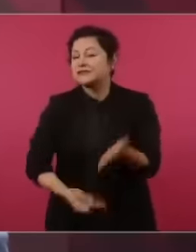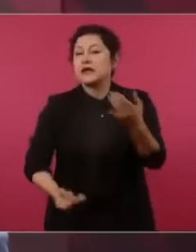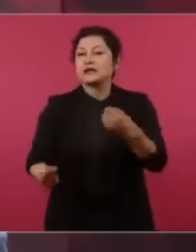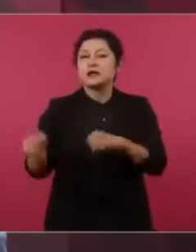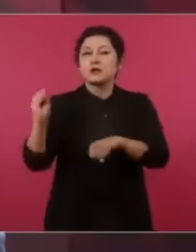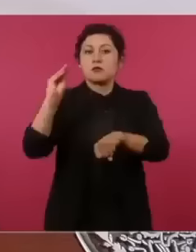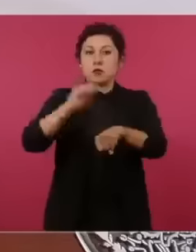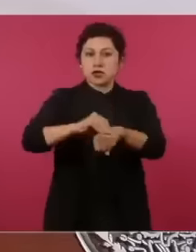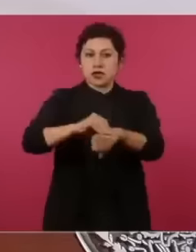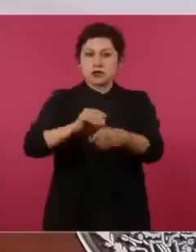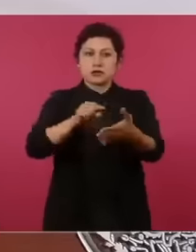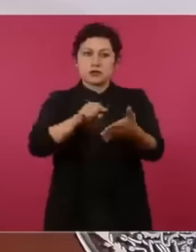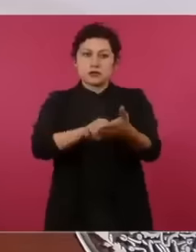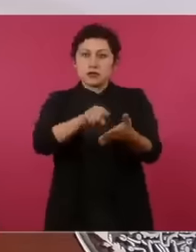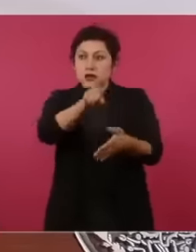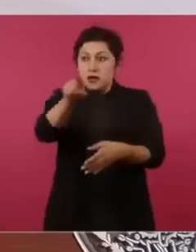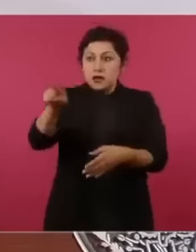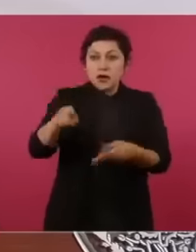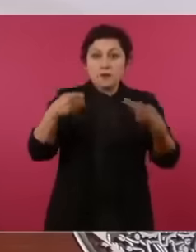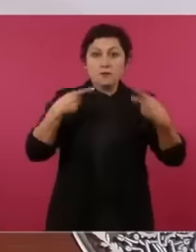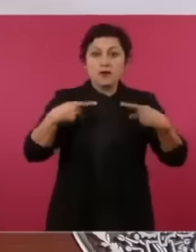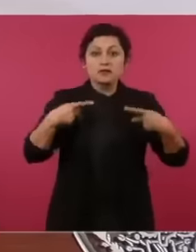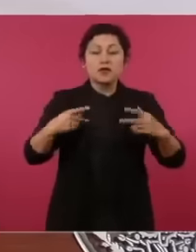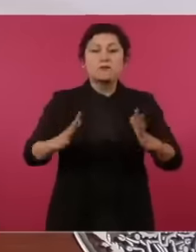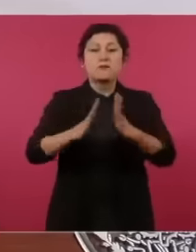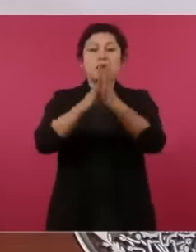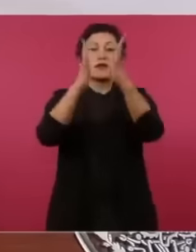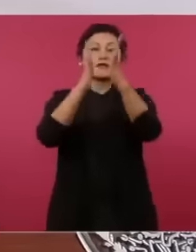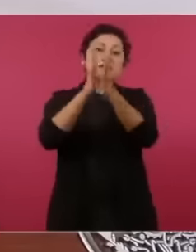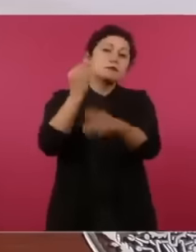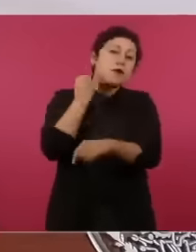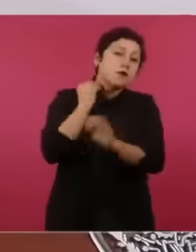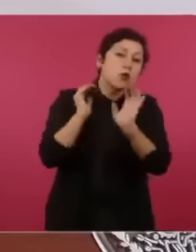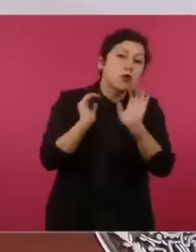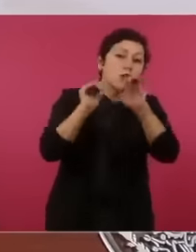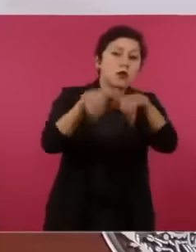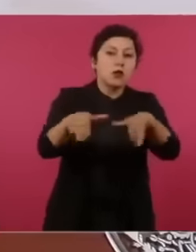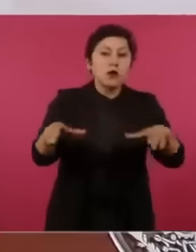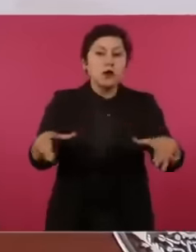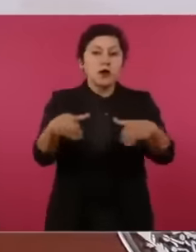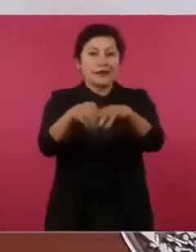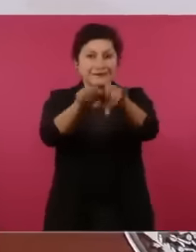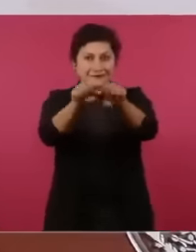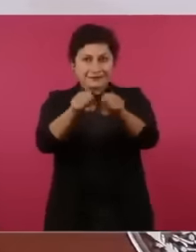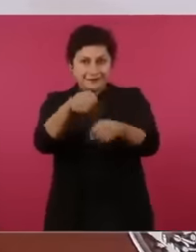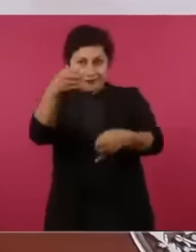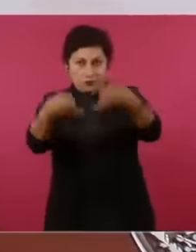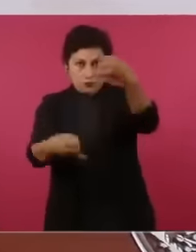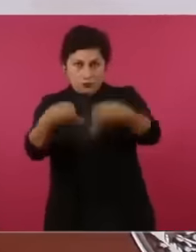those who can participate as a judge,